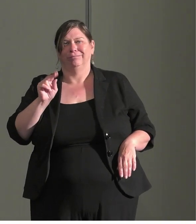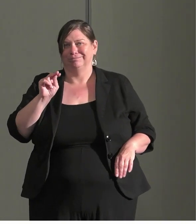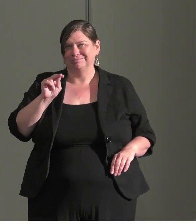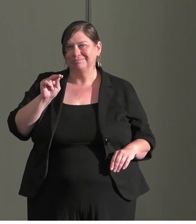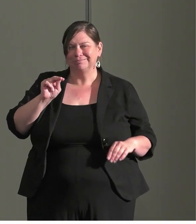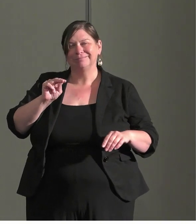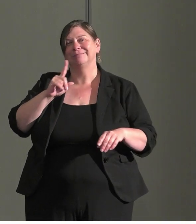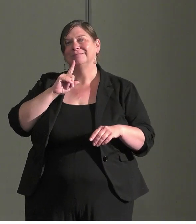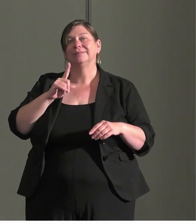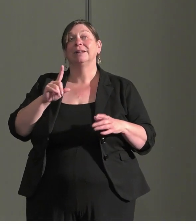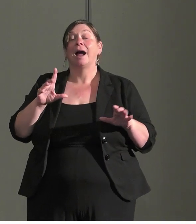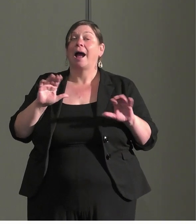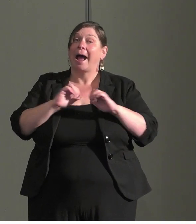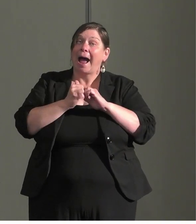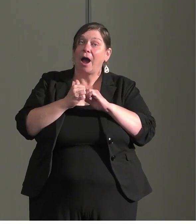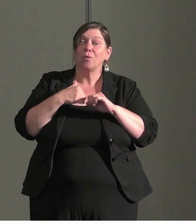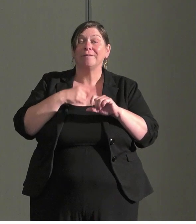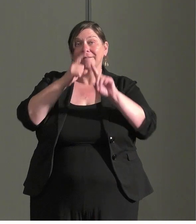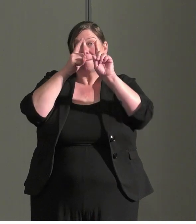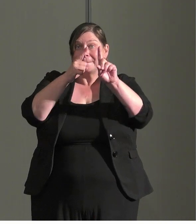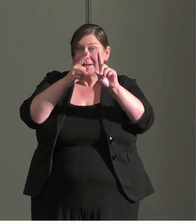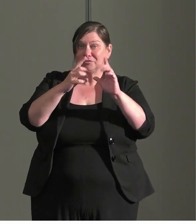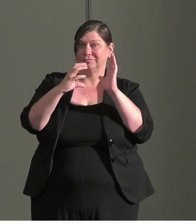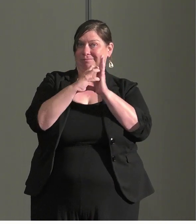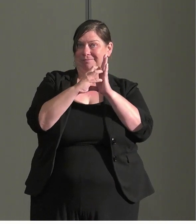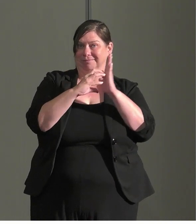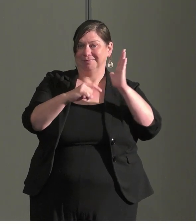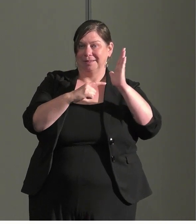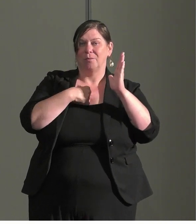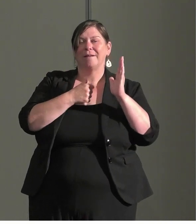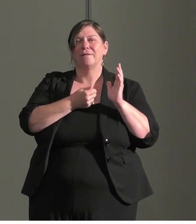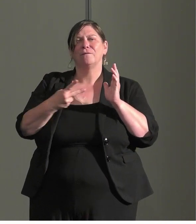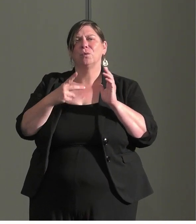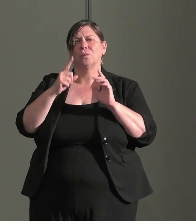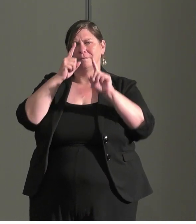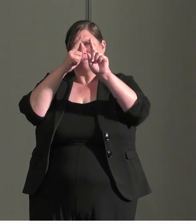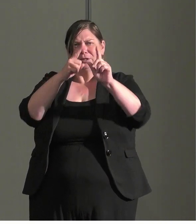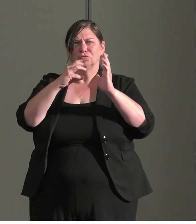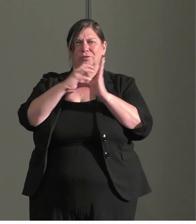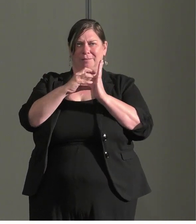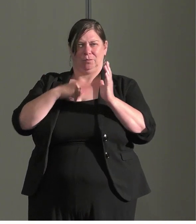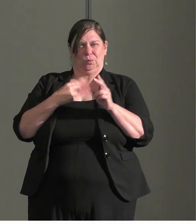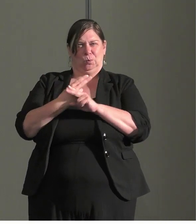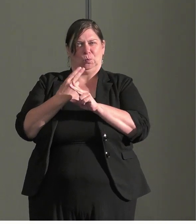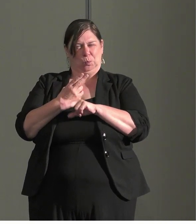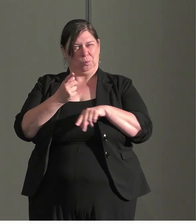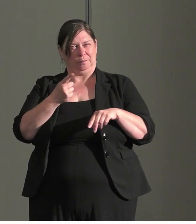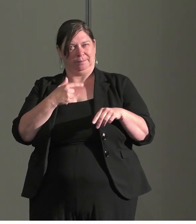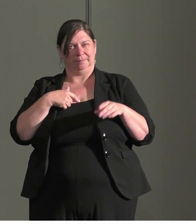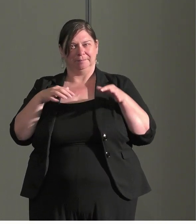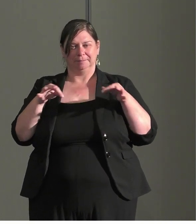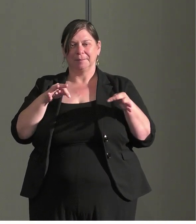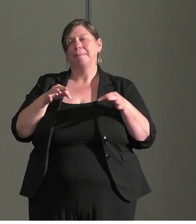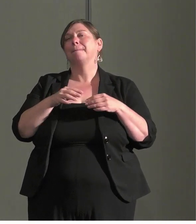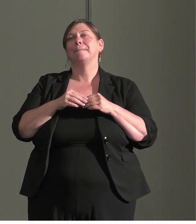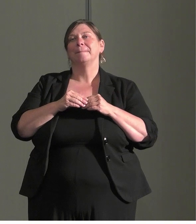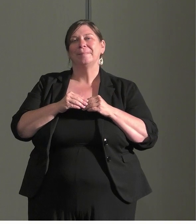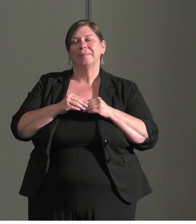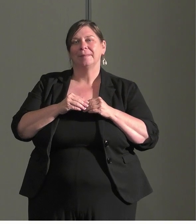with mission statements. We have a couple mission statements we've used in this type